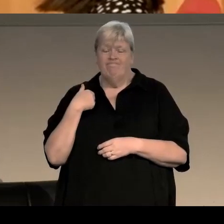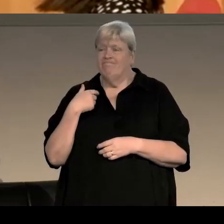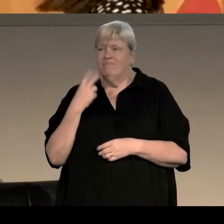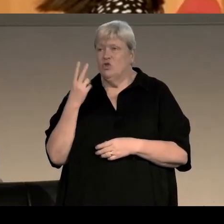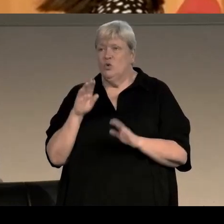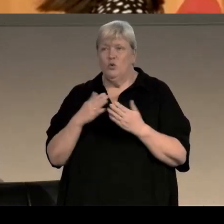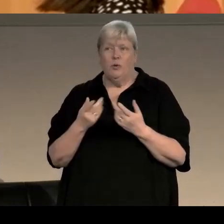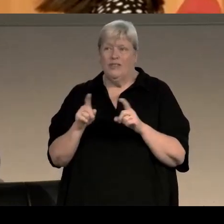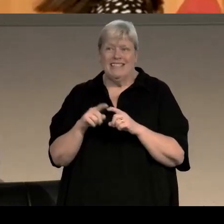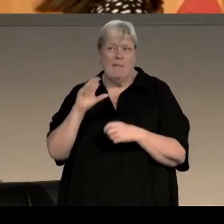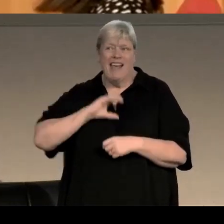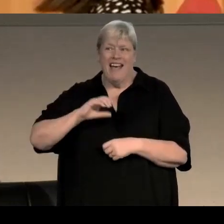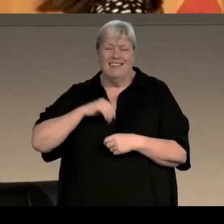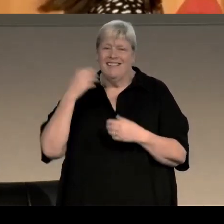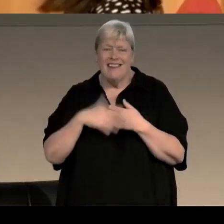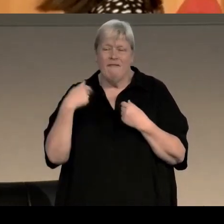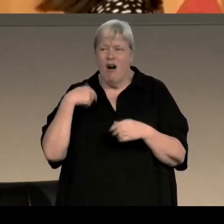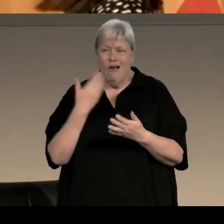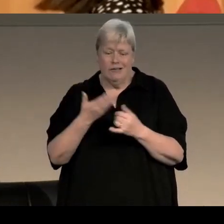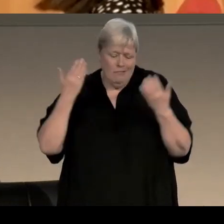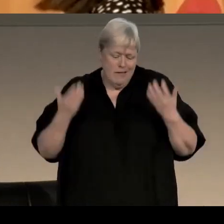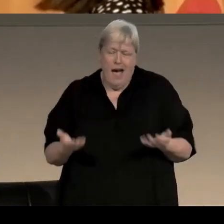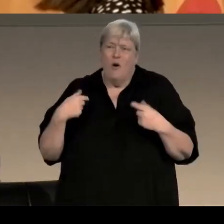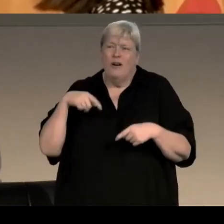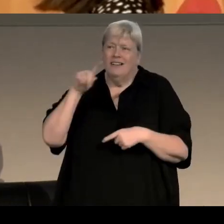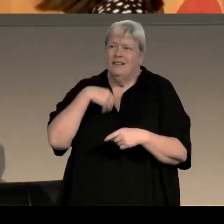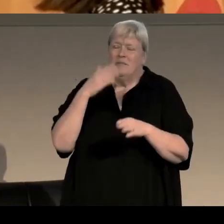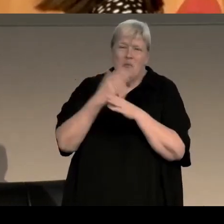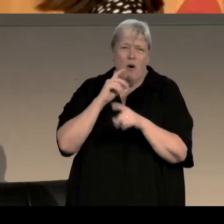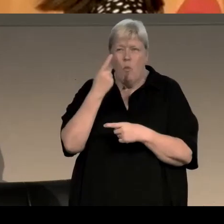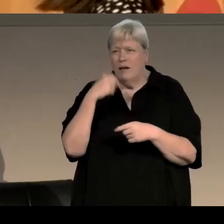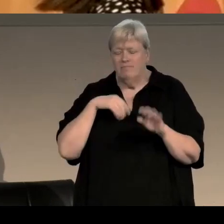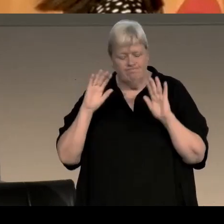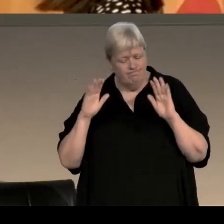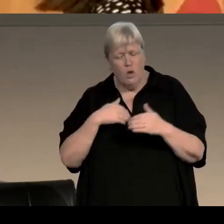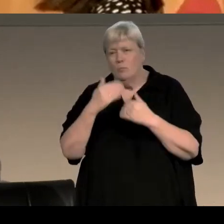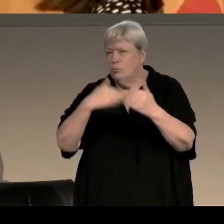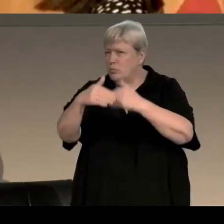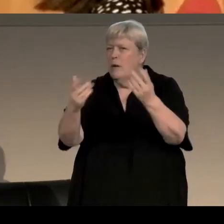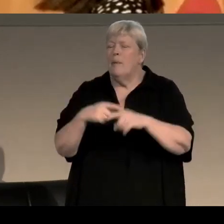back to back since those first two Brannigans I wrote after I stopped working full time, and I got halfway through the second one of those and thought,